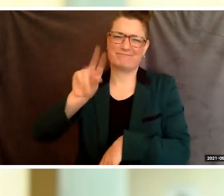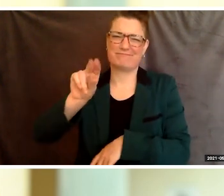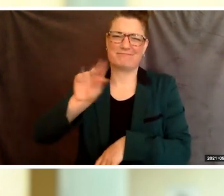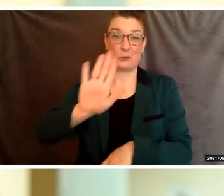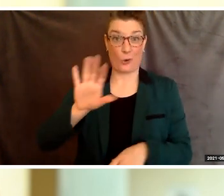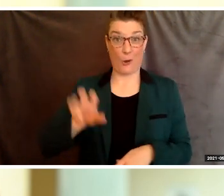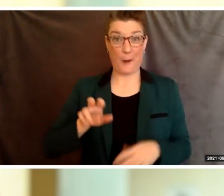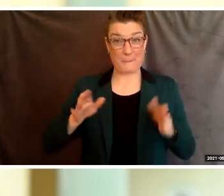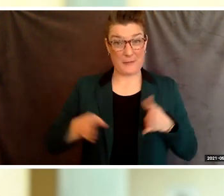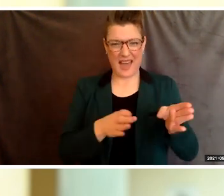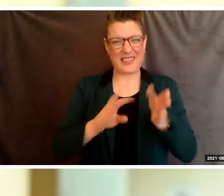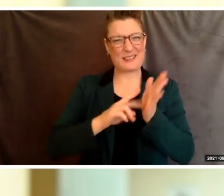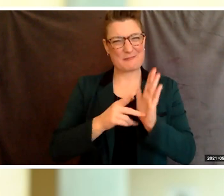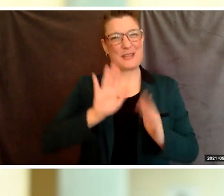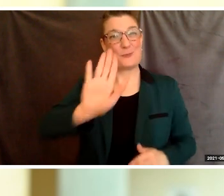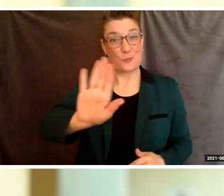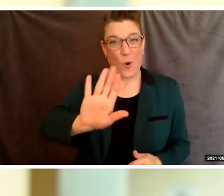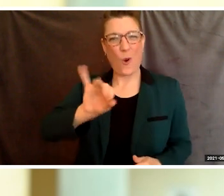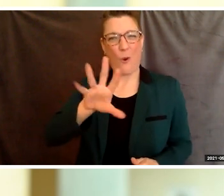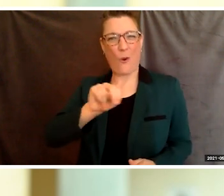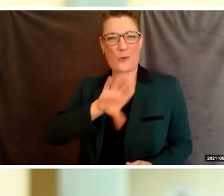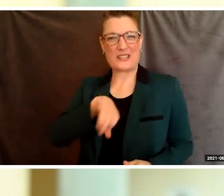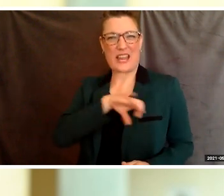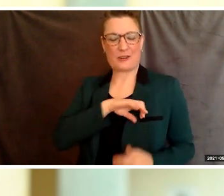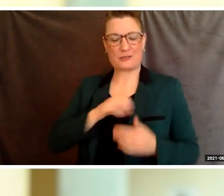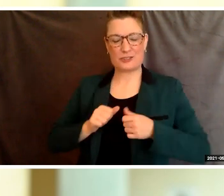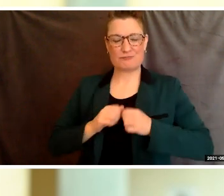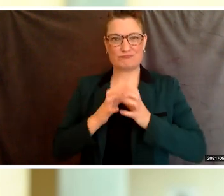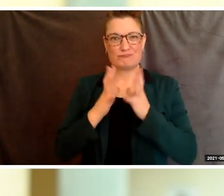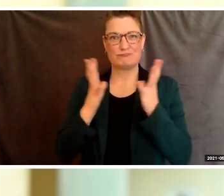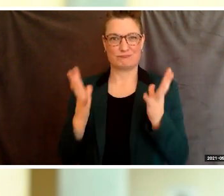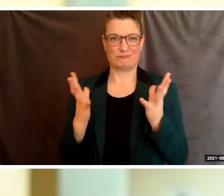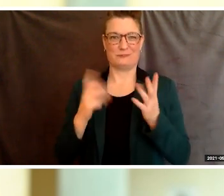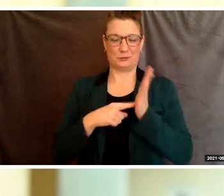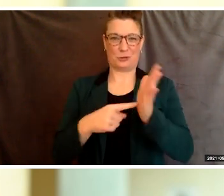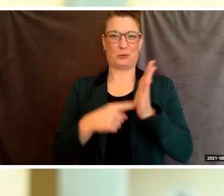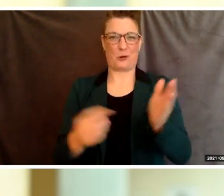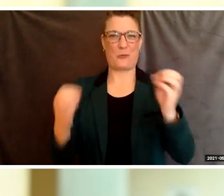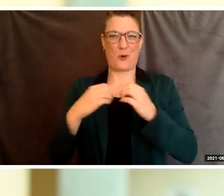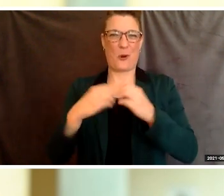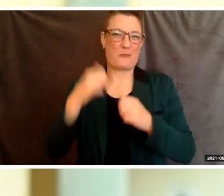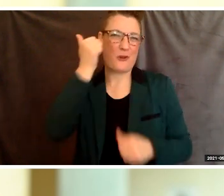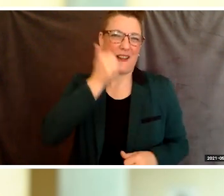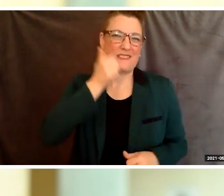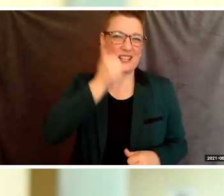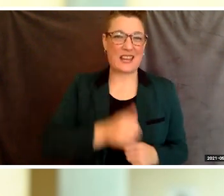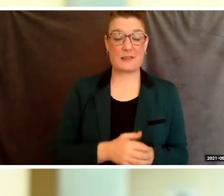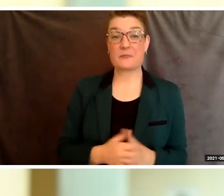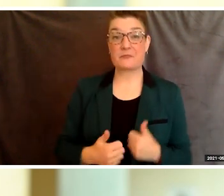and more every day, like a photograph coming into focus. The ups and downs of life, make us who we are.